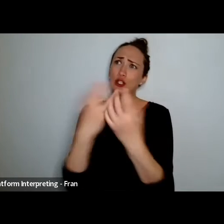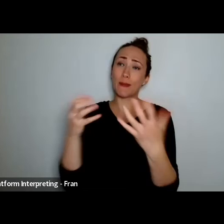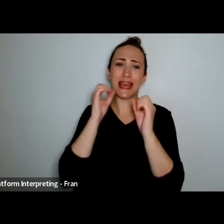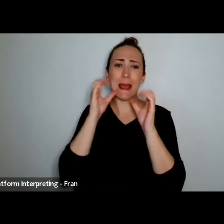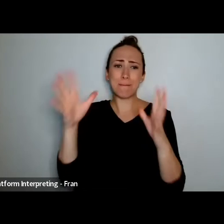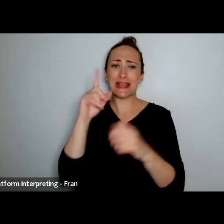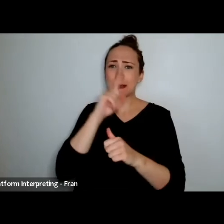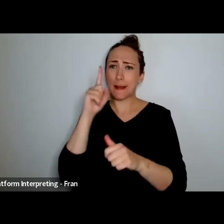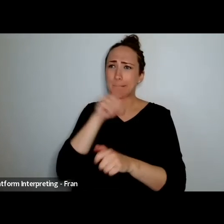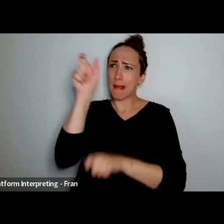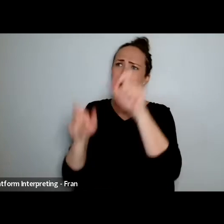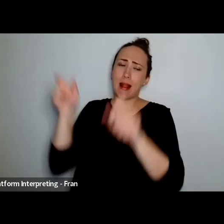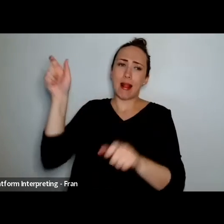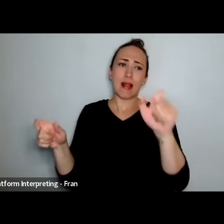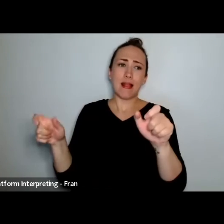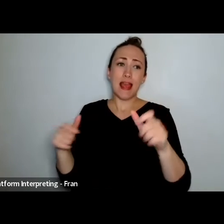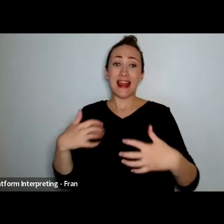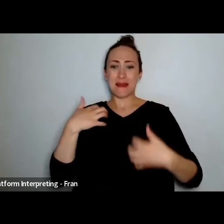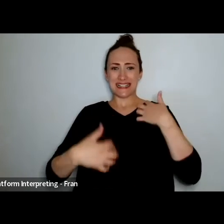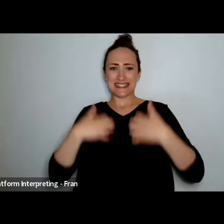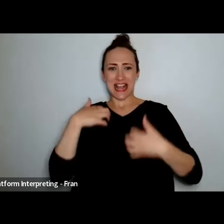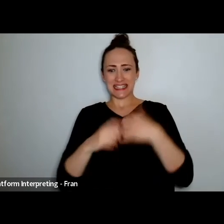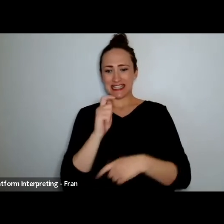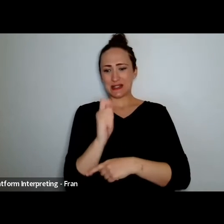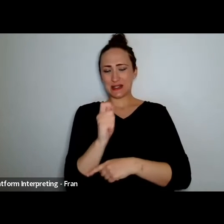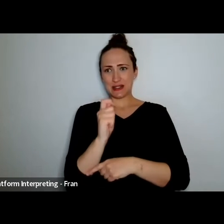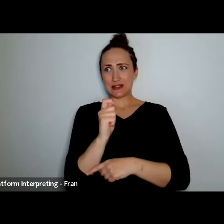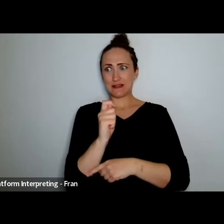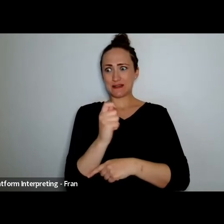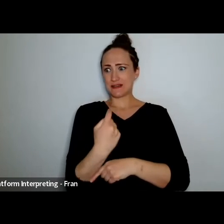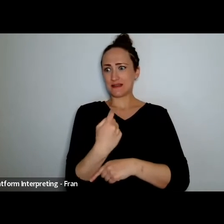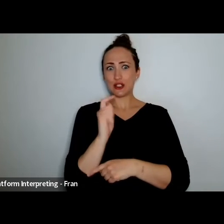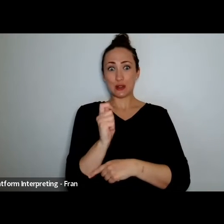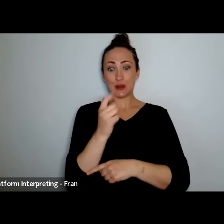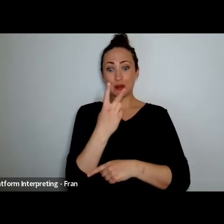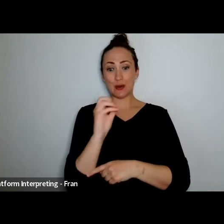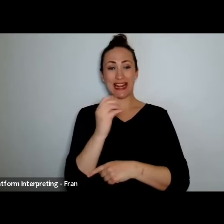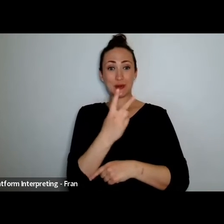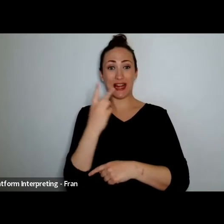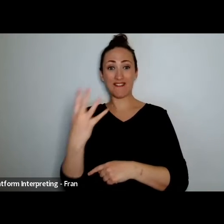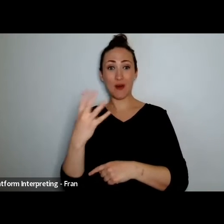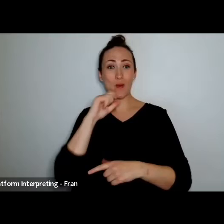massive inclusive theater work premiering in 2024. It is all female storytelling with